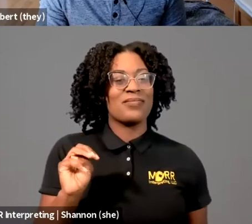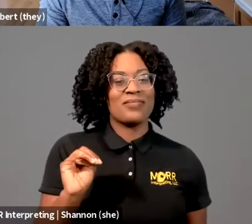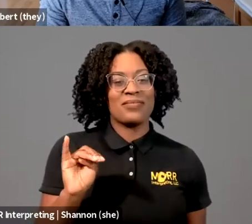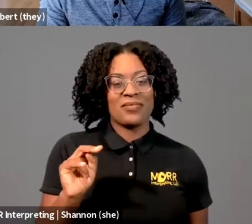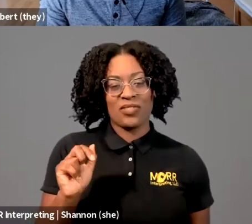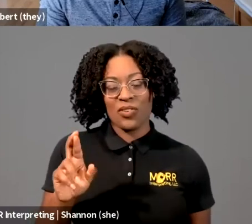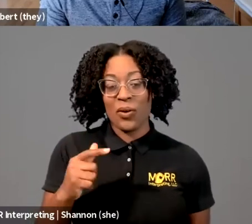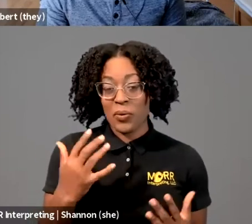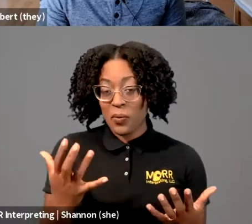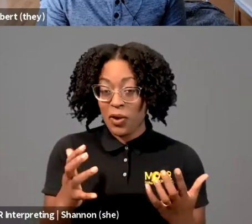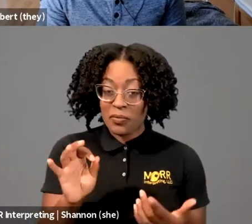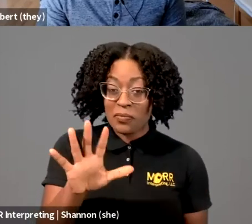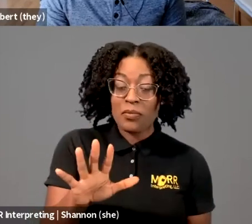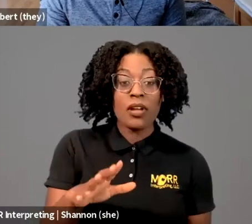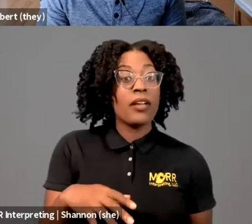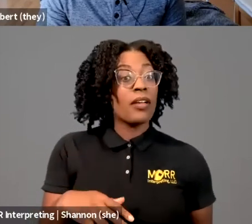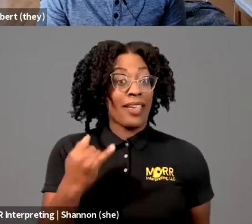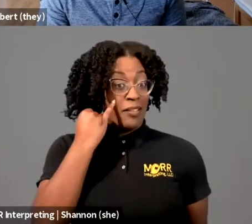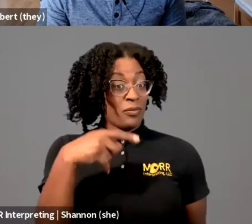or like particular moments from the seminar that you remember, and I am absolutely not going to be offended if you talk about all of our incredible guest speakers, which were for me very much highlights. Yeah, I'd love to hear if you think there were particular things there that changed how you thought or that stand out to you. Korica Simon: I can go, if that's all right.